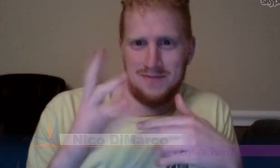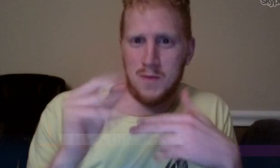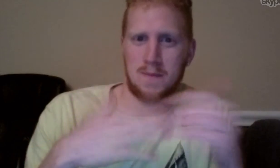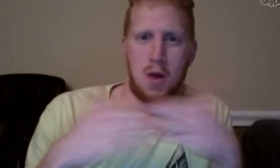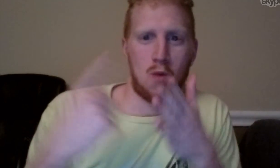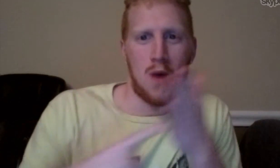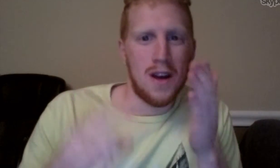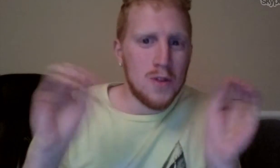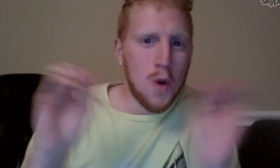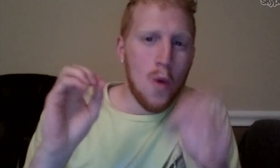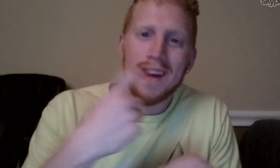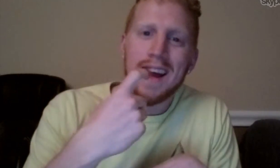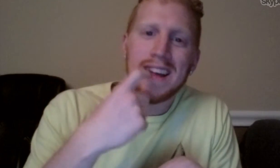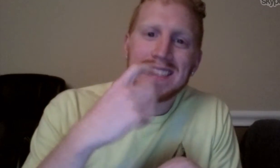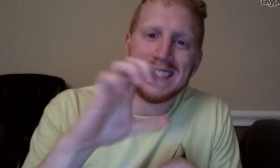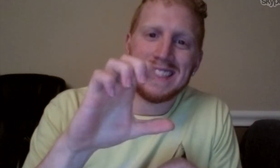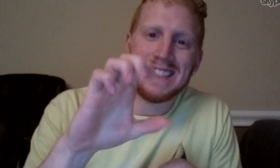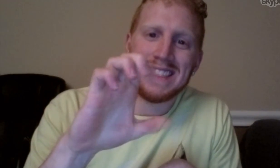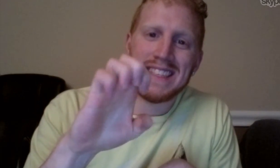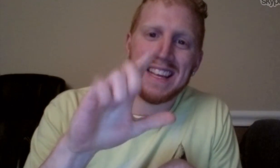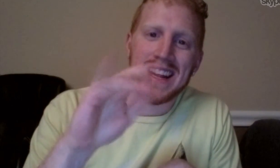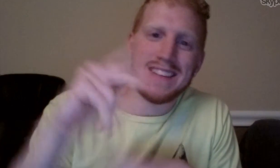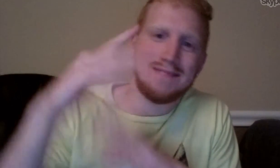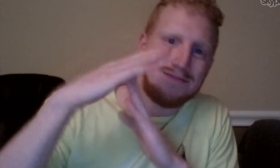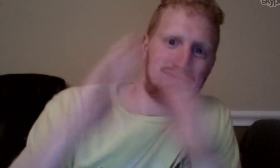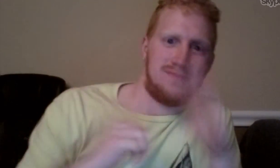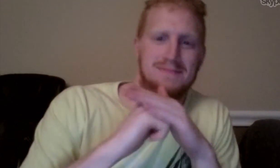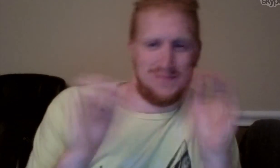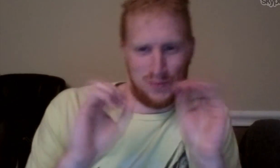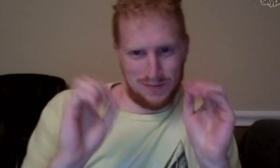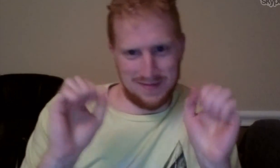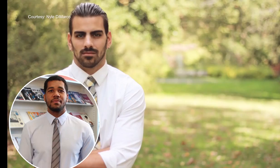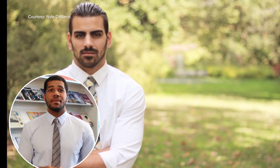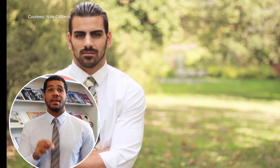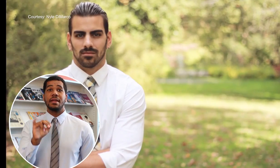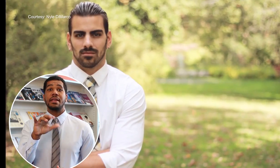and that -- really we don’t have a glass ceiling whatsoever.”